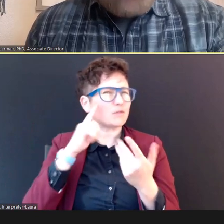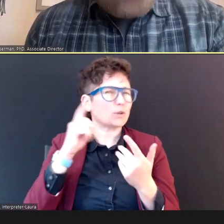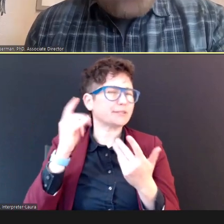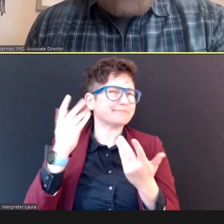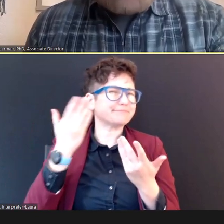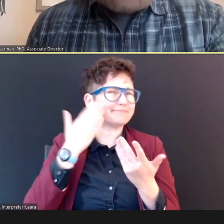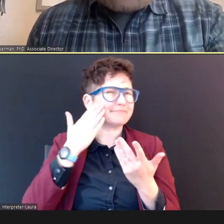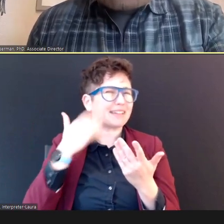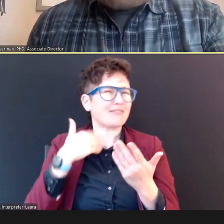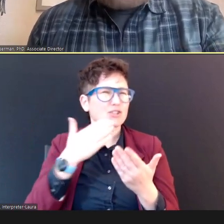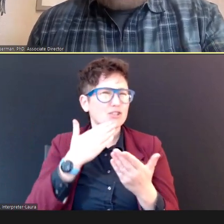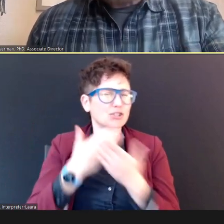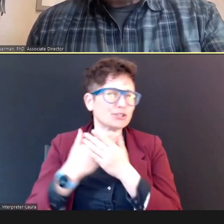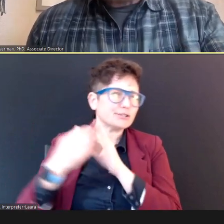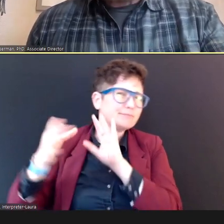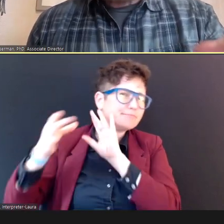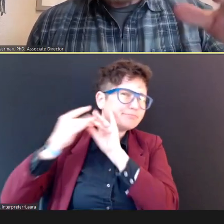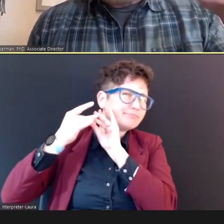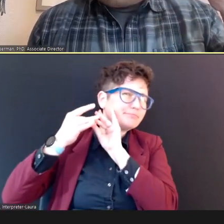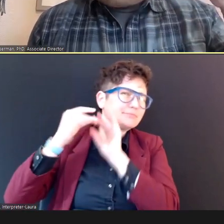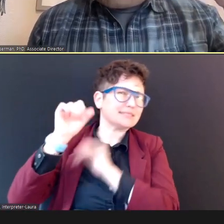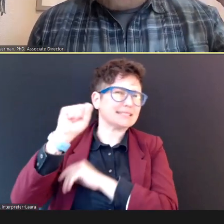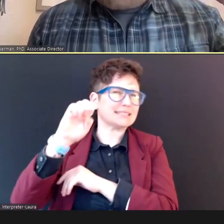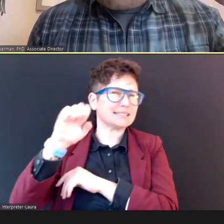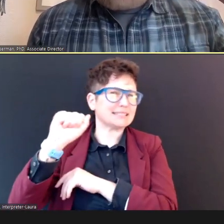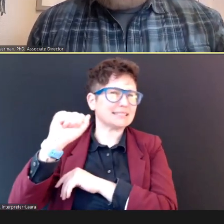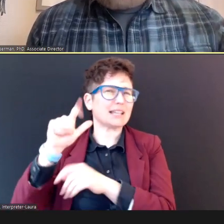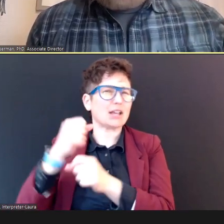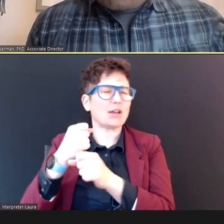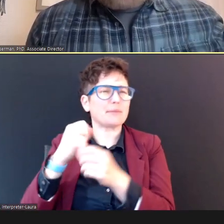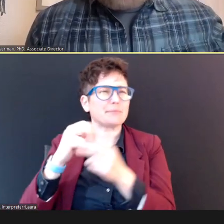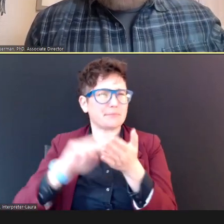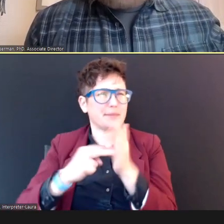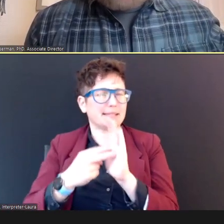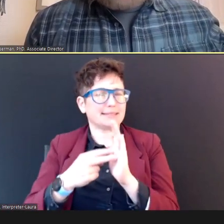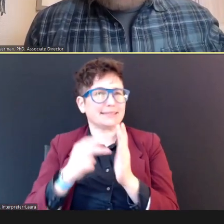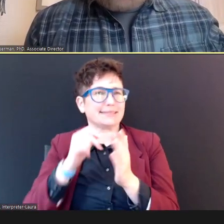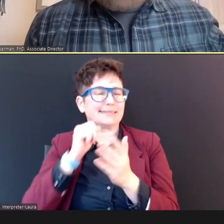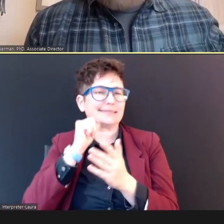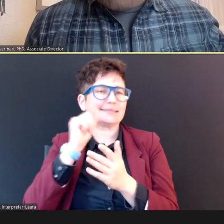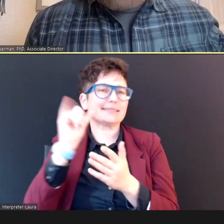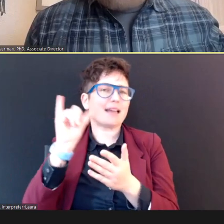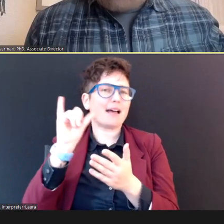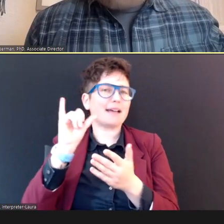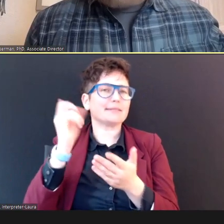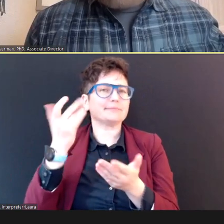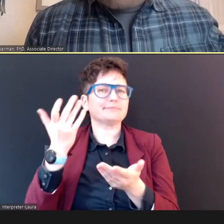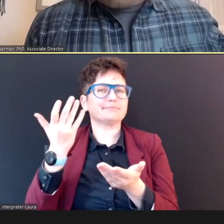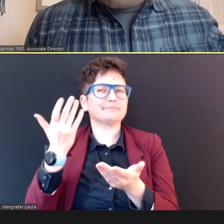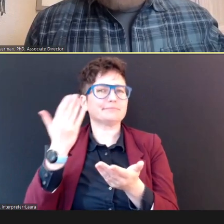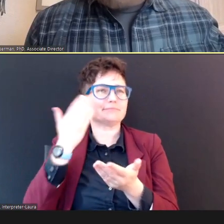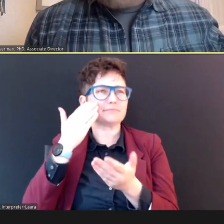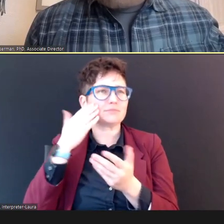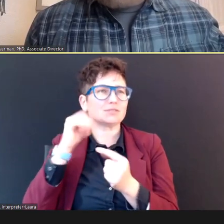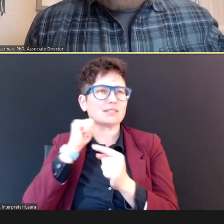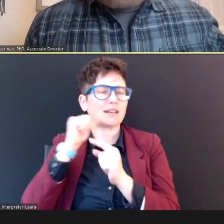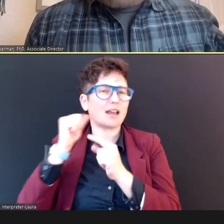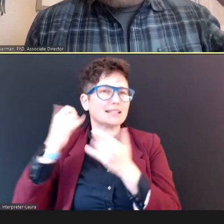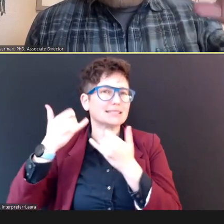seal, meaning, it's not going to -- it's not going to have the outside sound interacting, with what's going on in the inner ear.